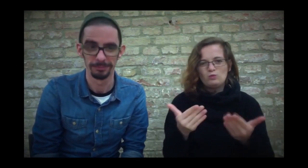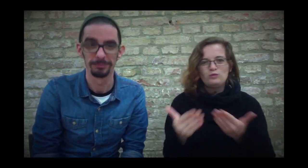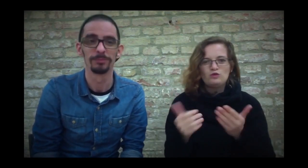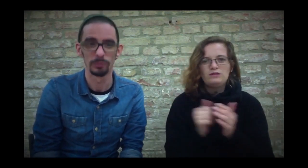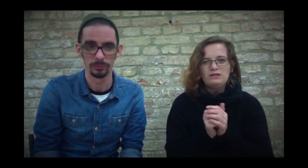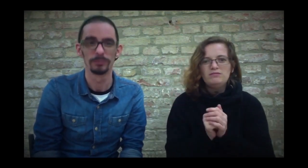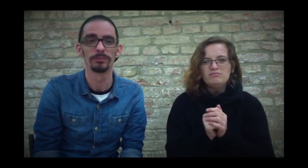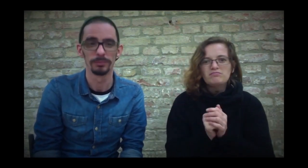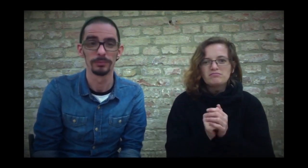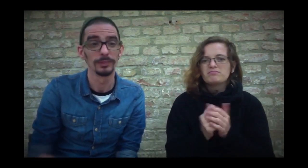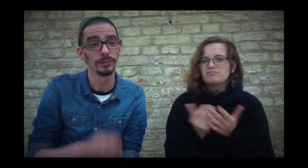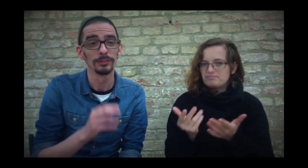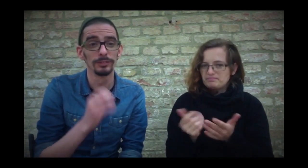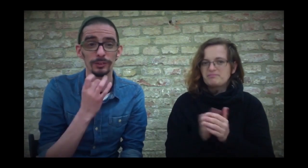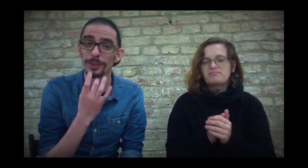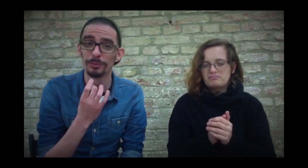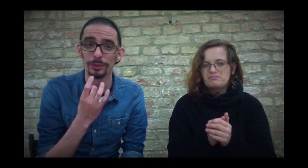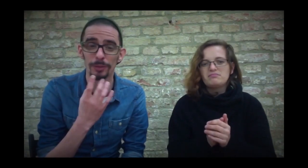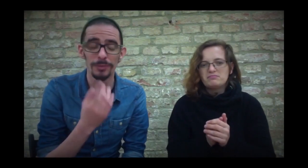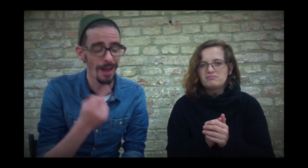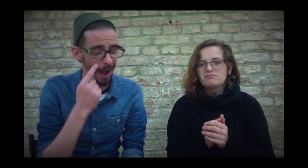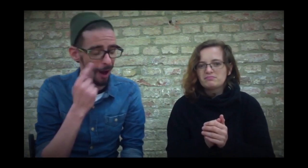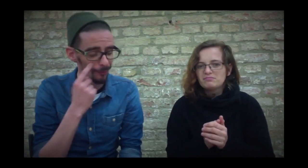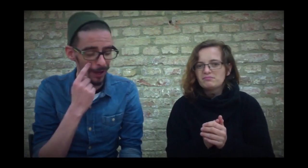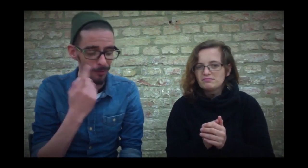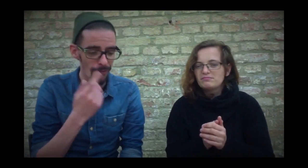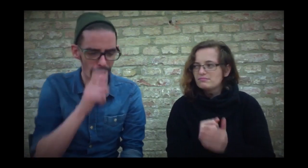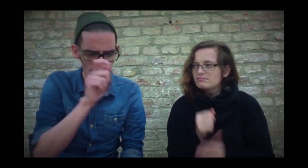That makes a difference to me as well. That's true.